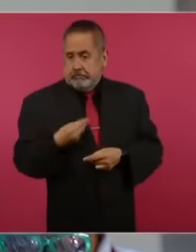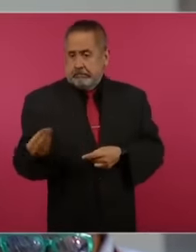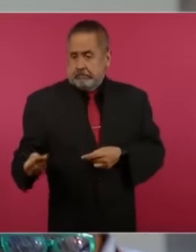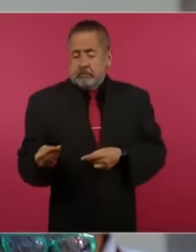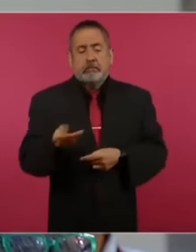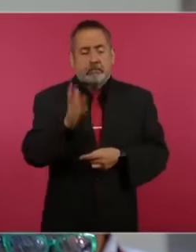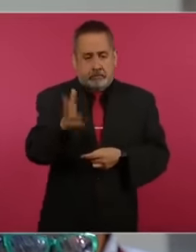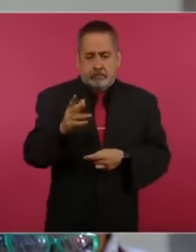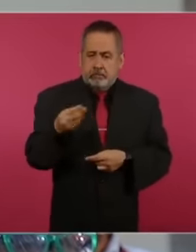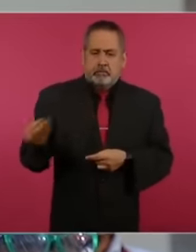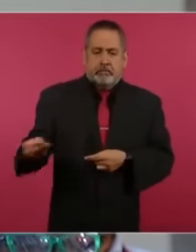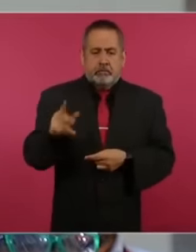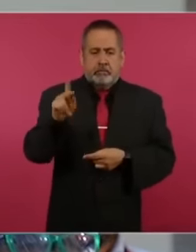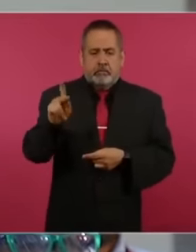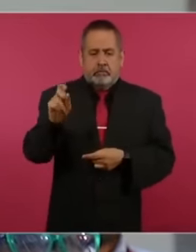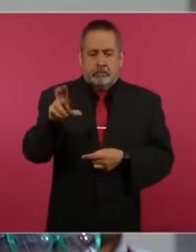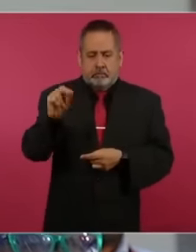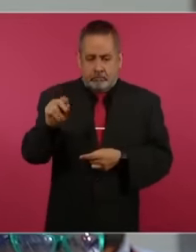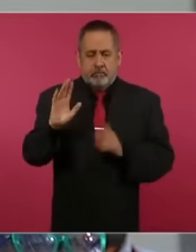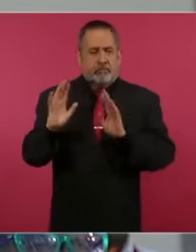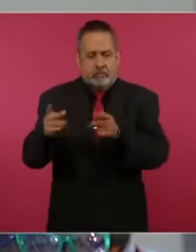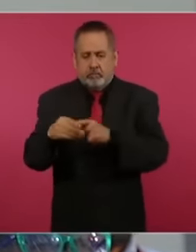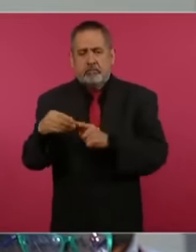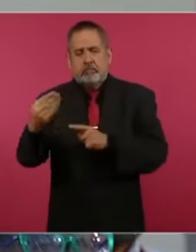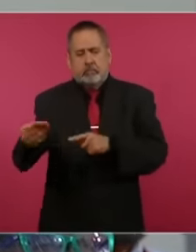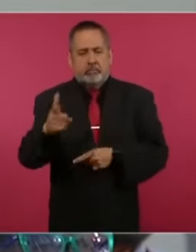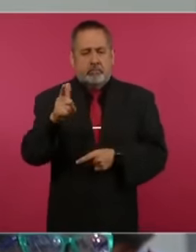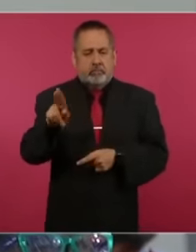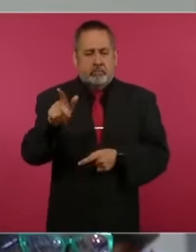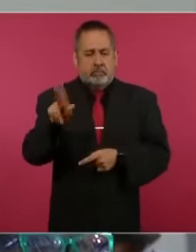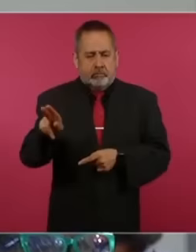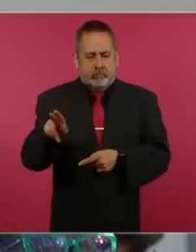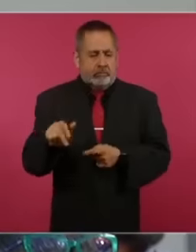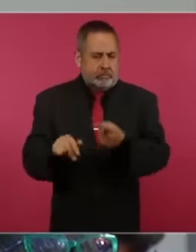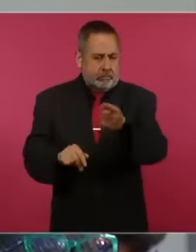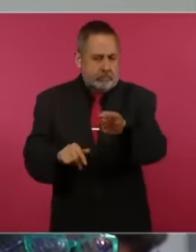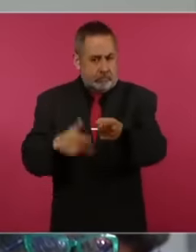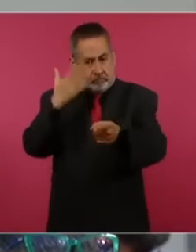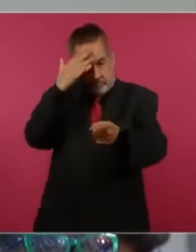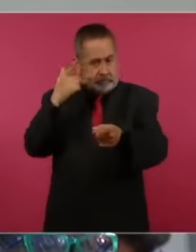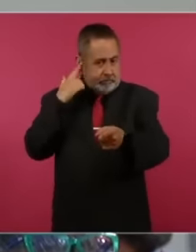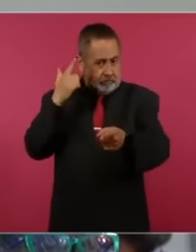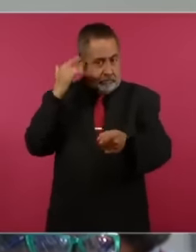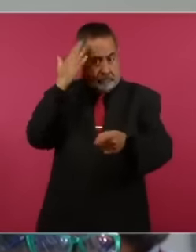to Petro and it has already been delivered to Lula da Silva you are aware of this letter they have